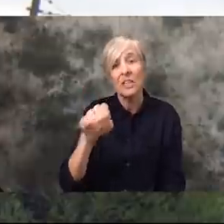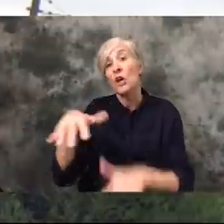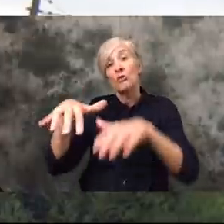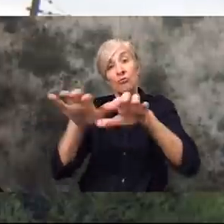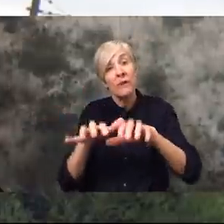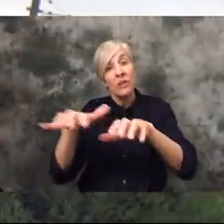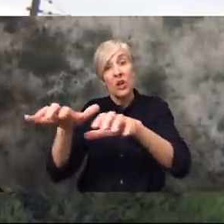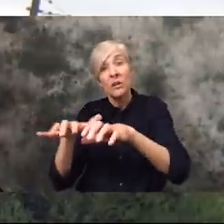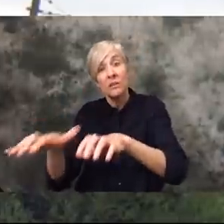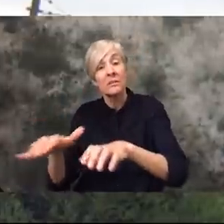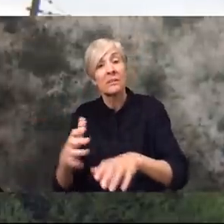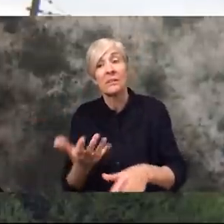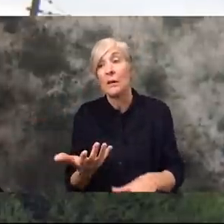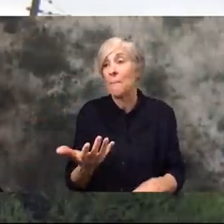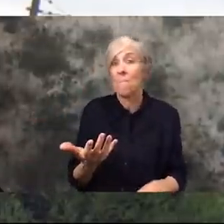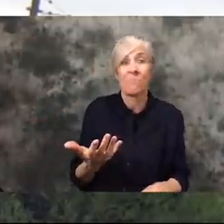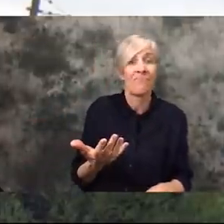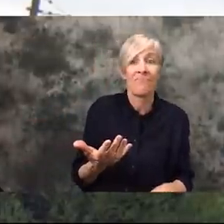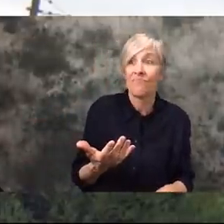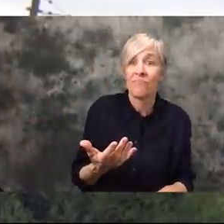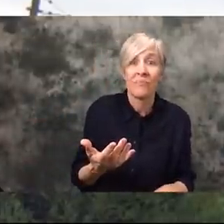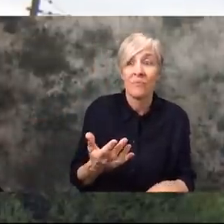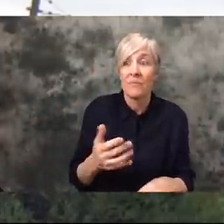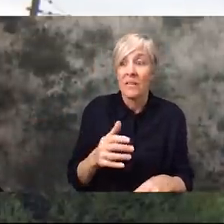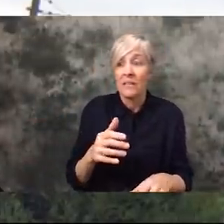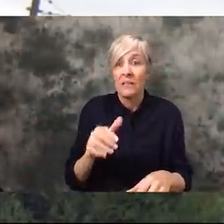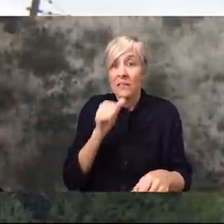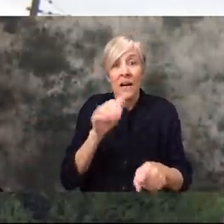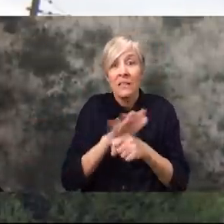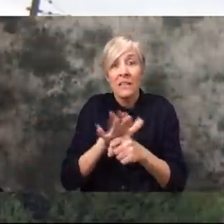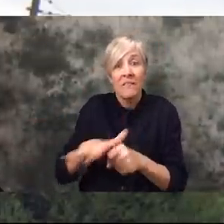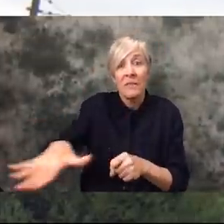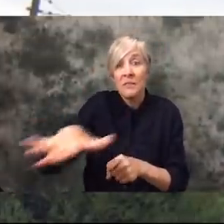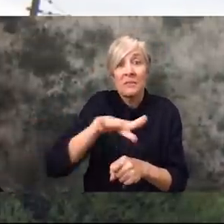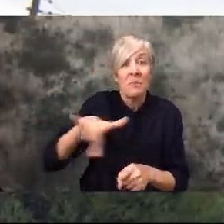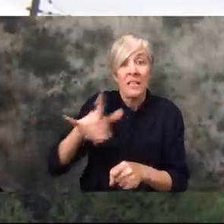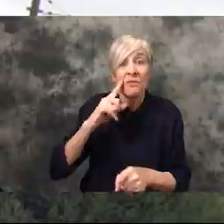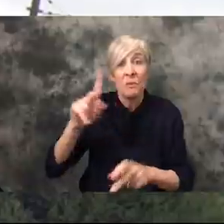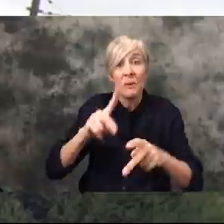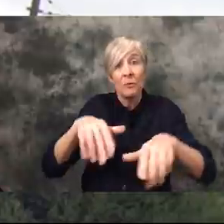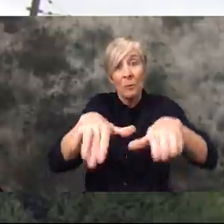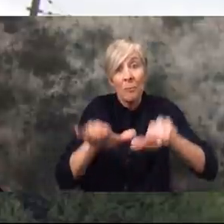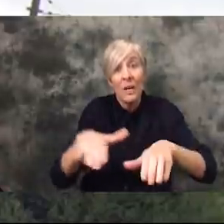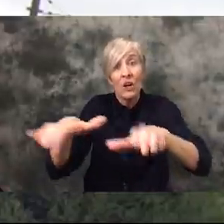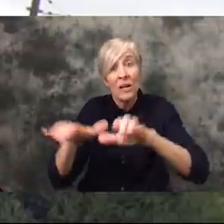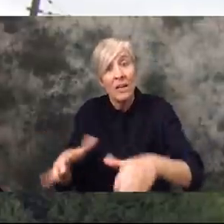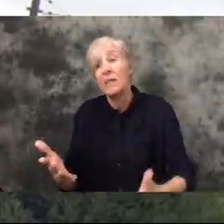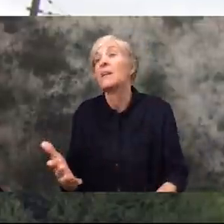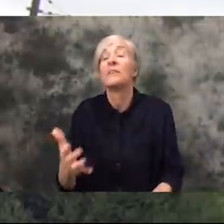can now accommodate everyone. So, institutions are turning to